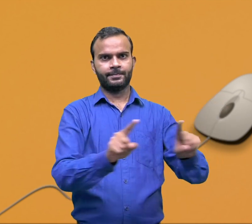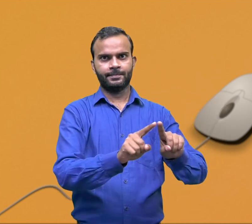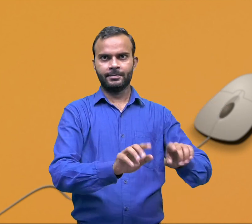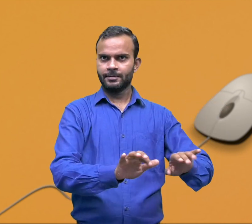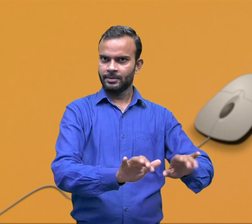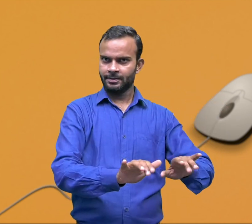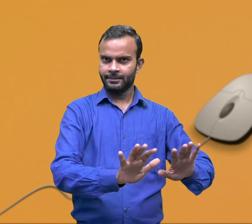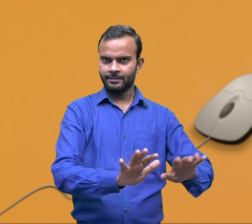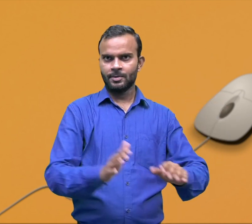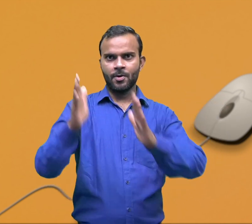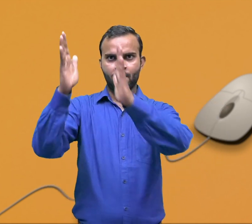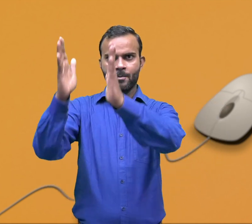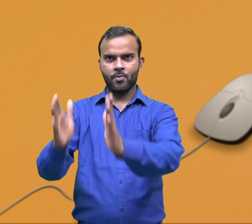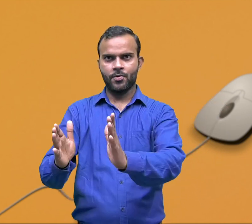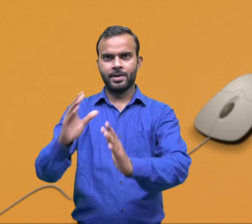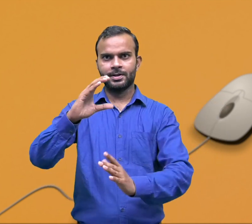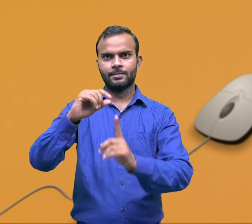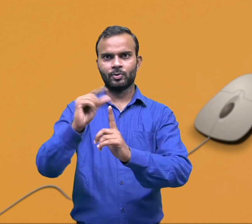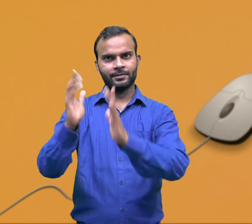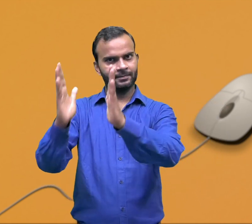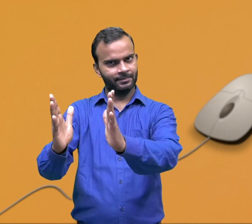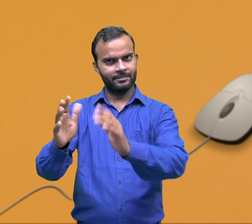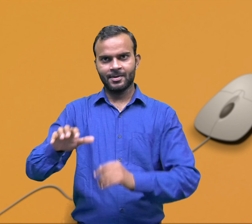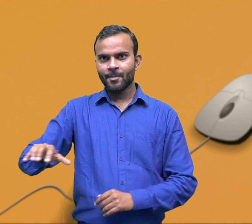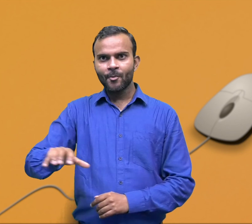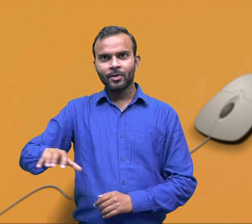Monitor and CPU are the parts of computer.